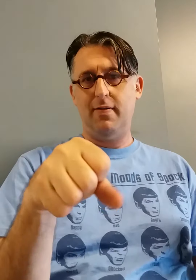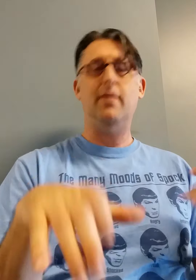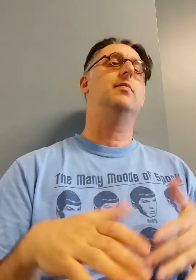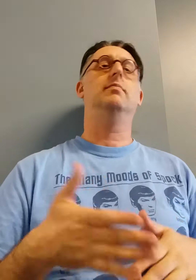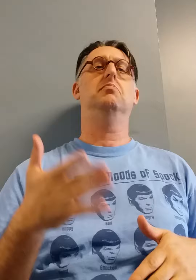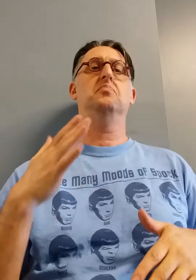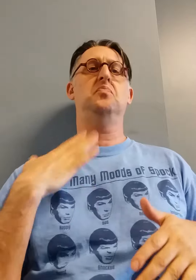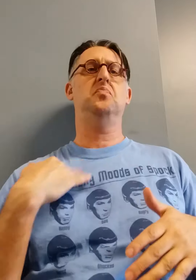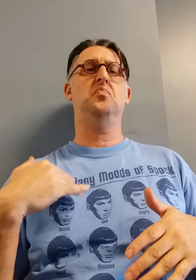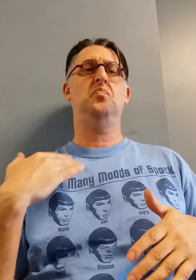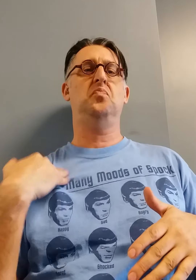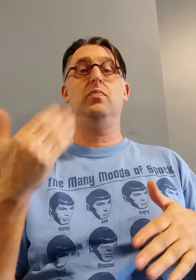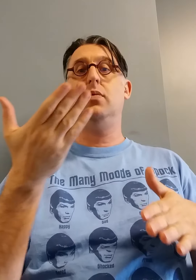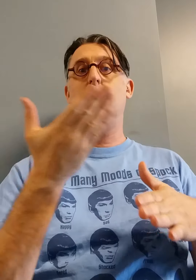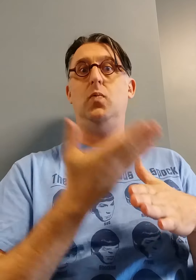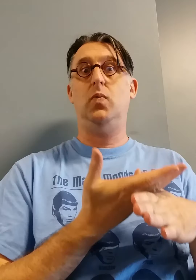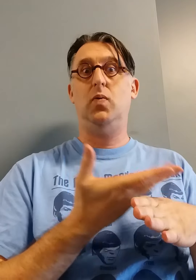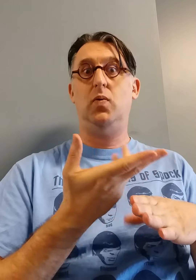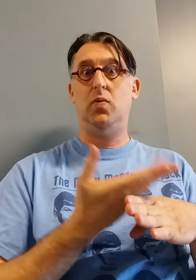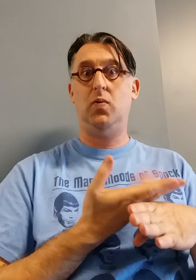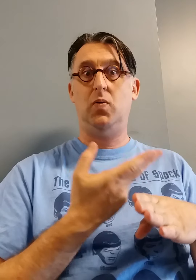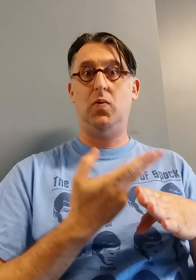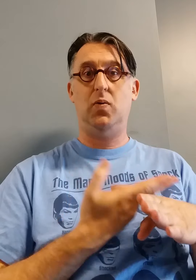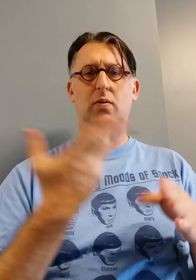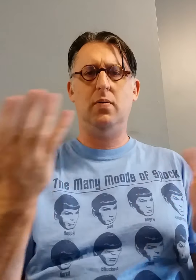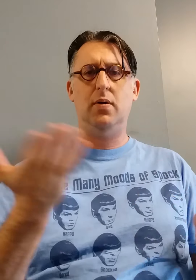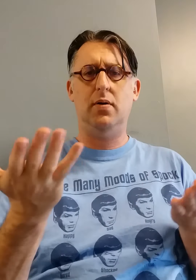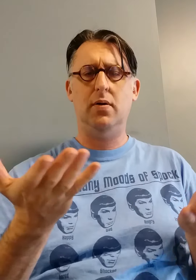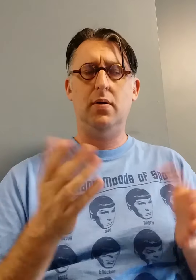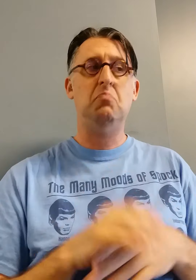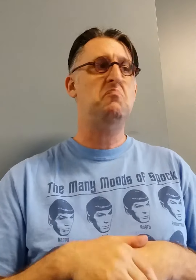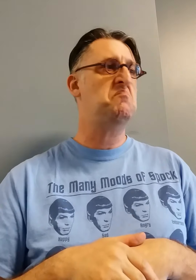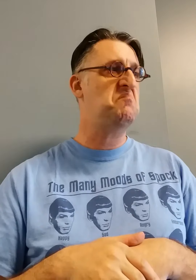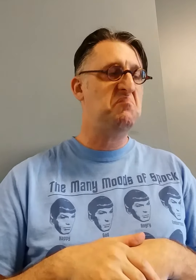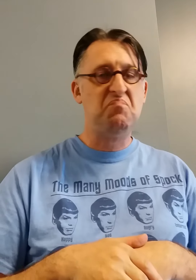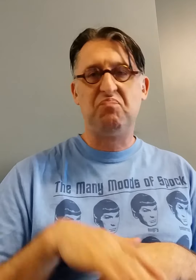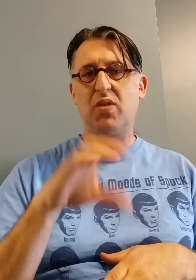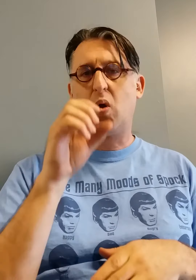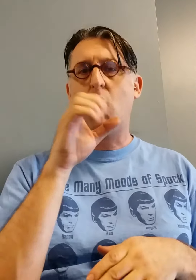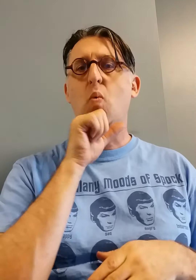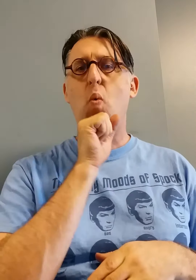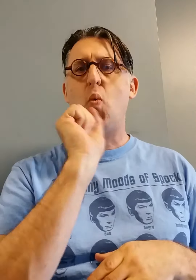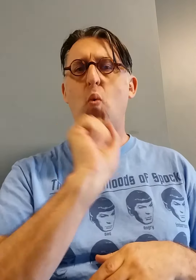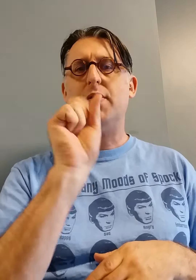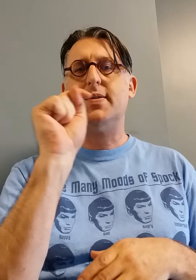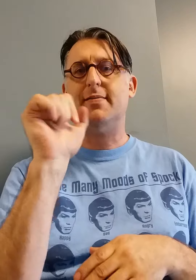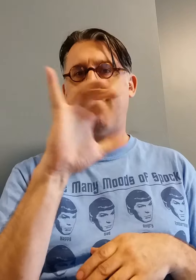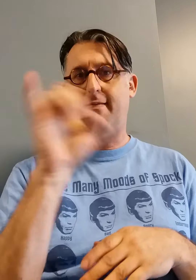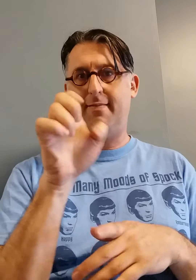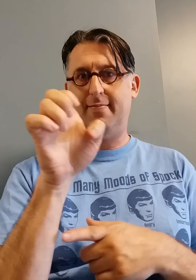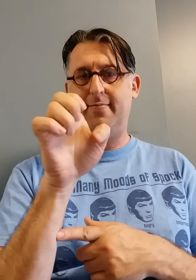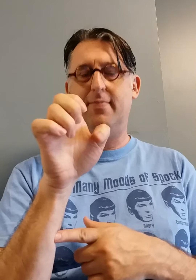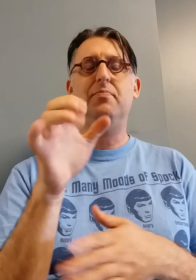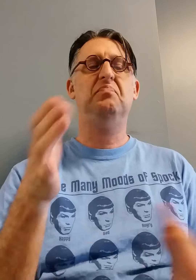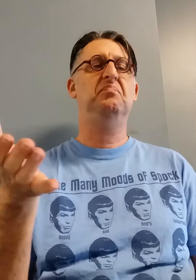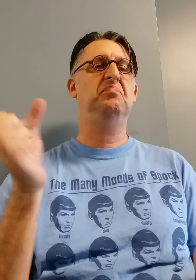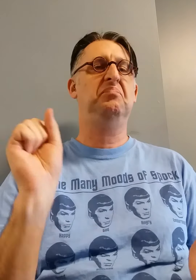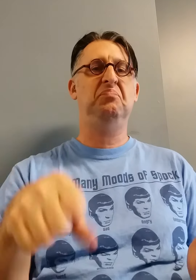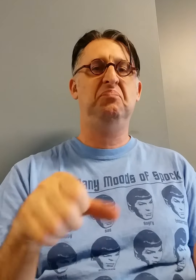Or dress old times style. You can too!